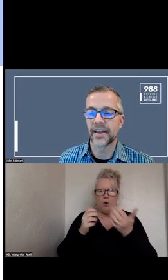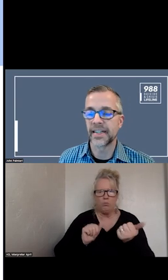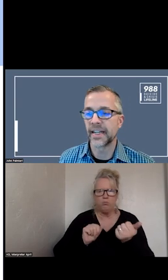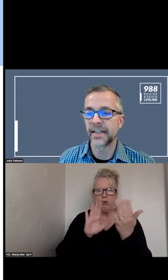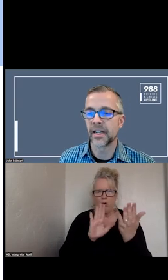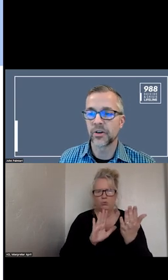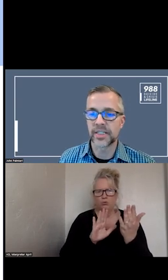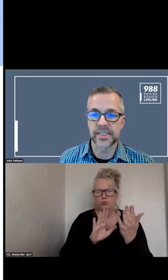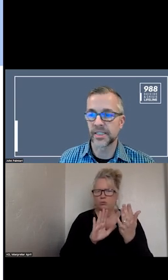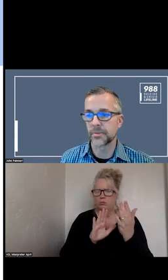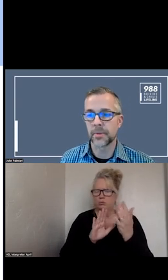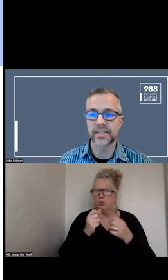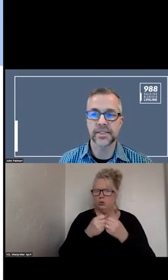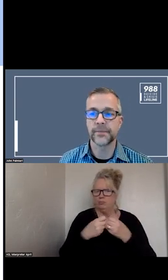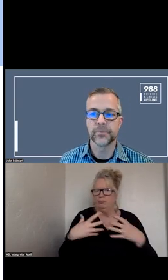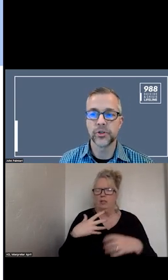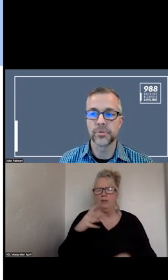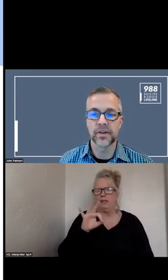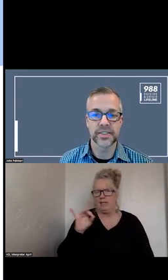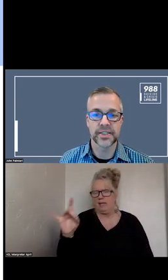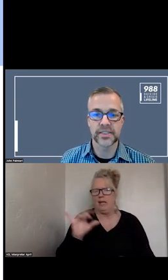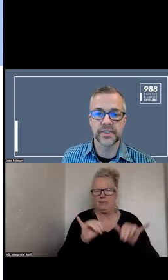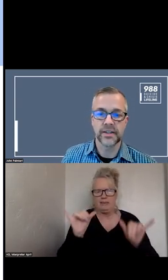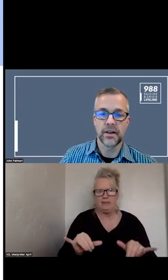THAT 988 CRISIS SYSTEM CAPACITY. YOU CAN MOVE ON TO THE NEXT SLIDE.